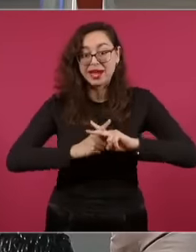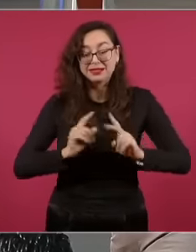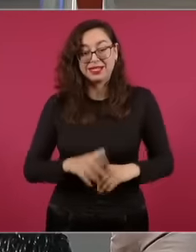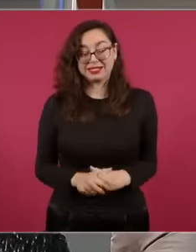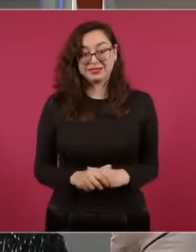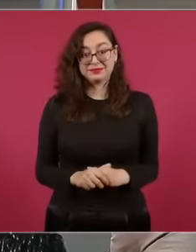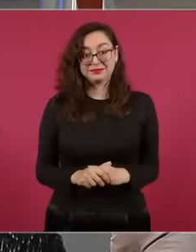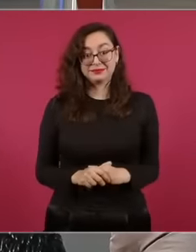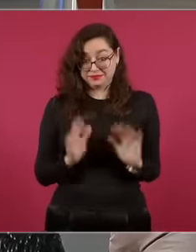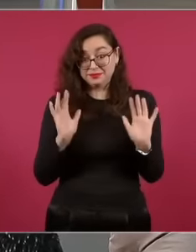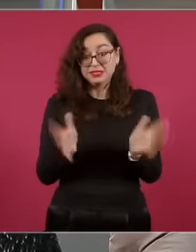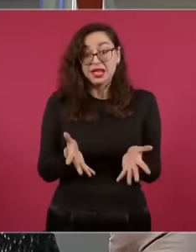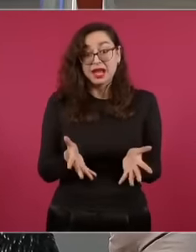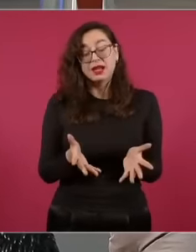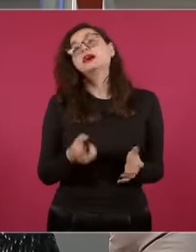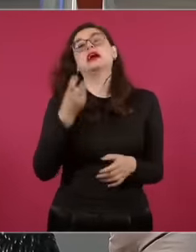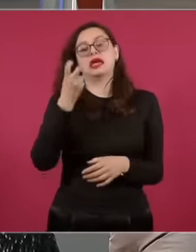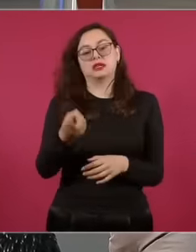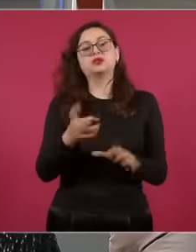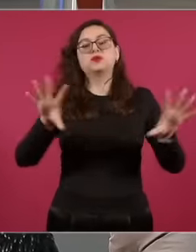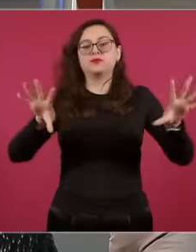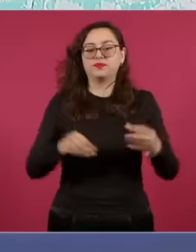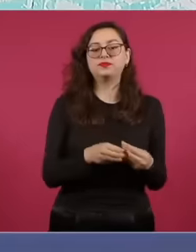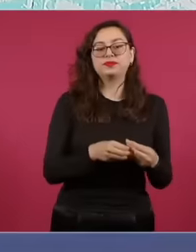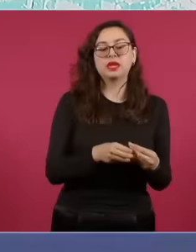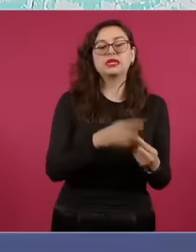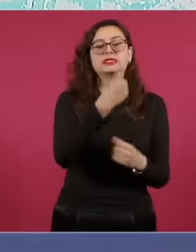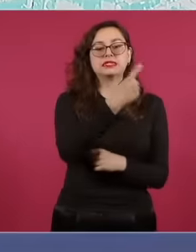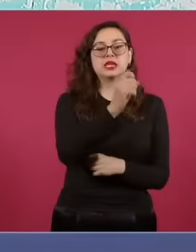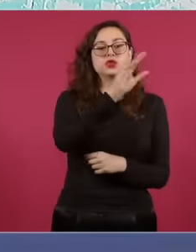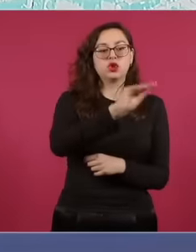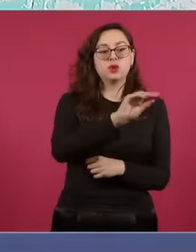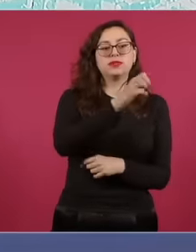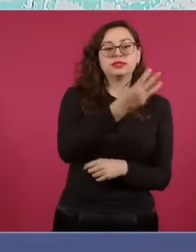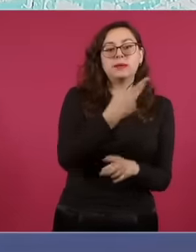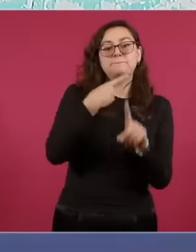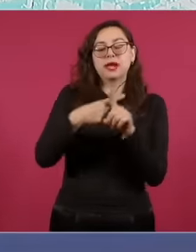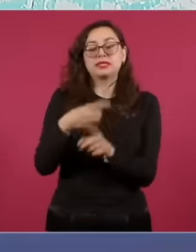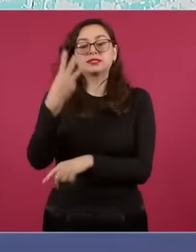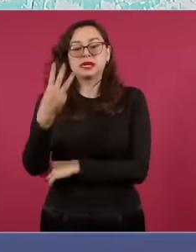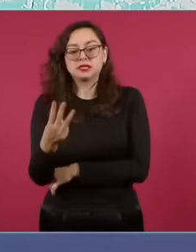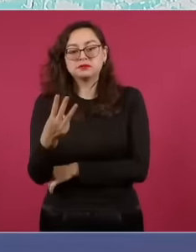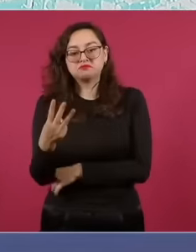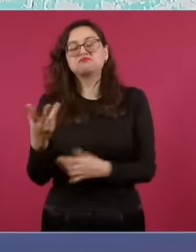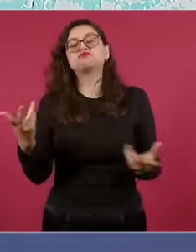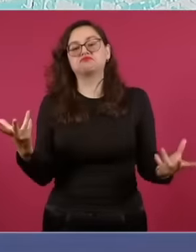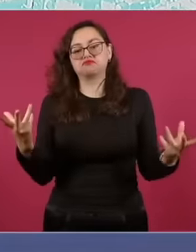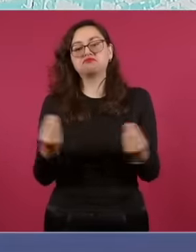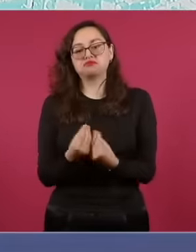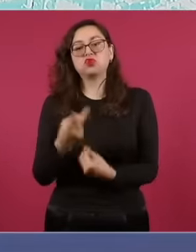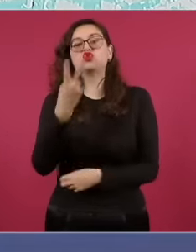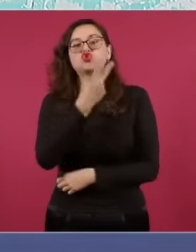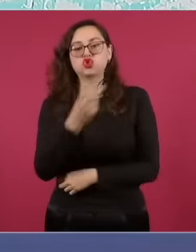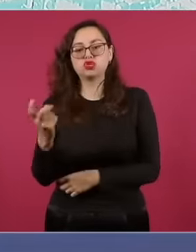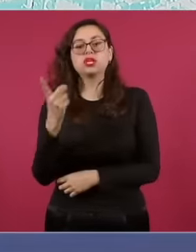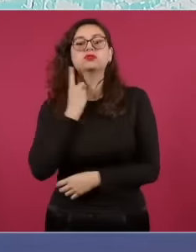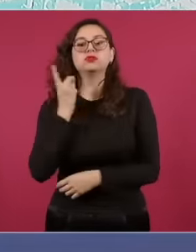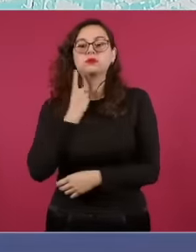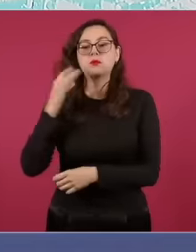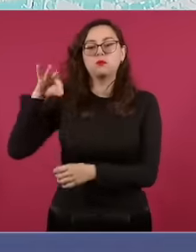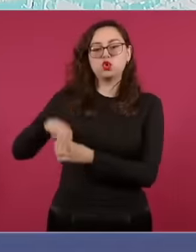it is now, yes, if we add the 197 plus these three give you the 200 multi-member deputies,